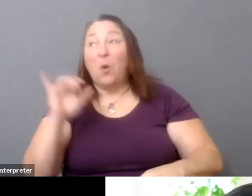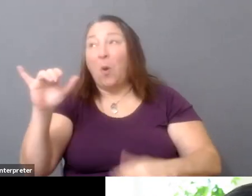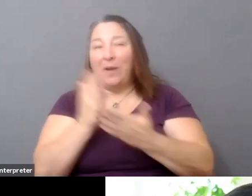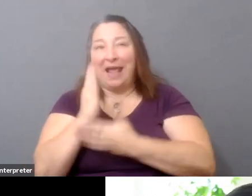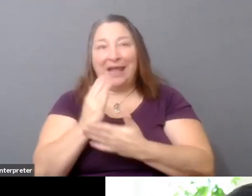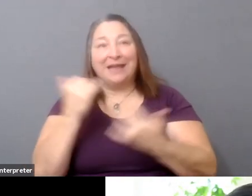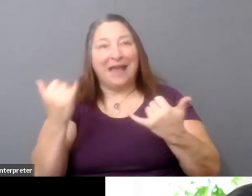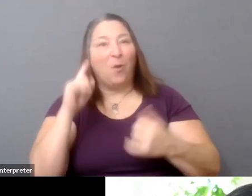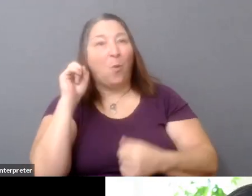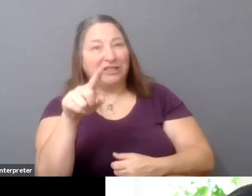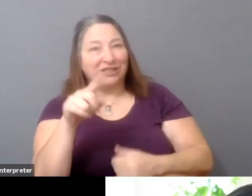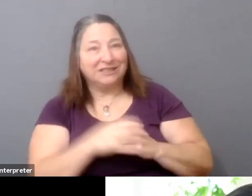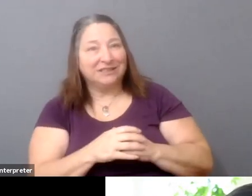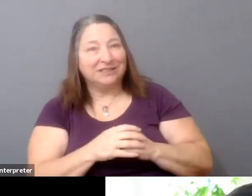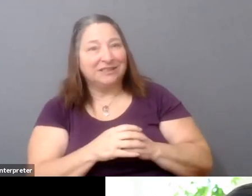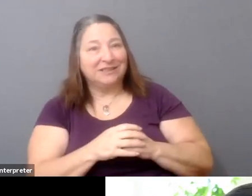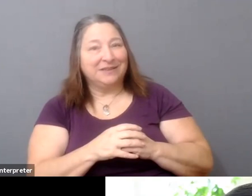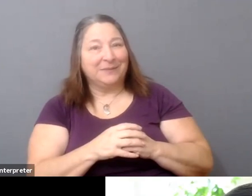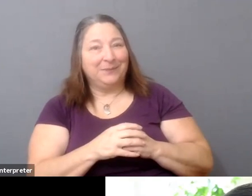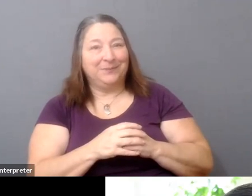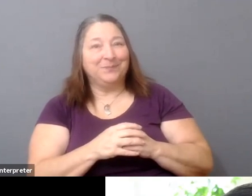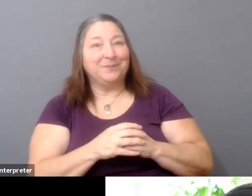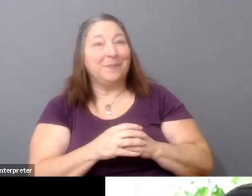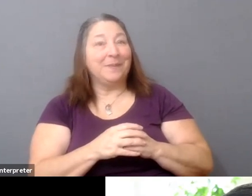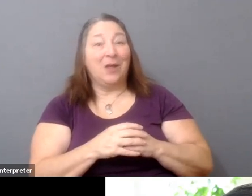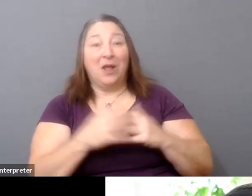Hi. There's a lot of activity in the Q&A,